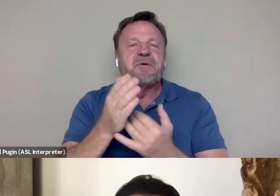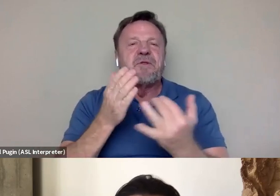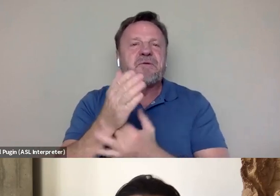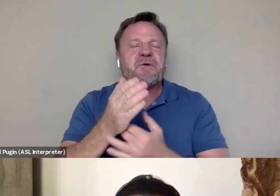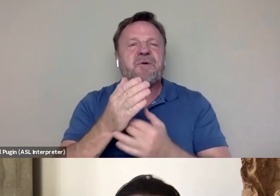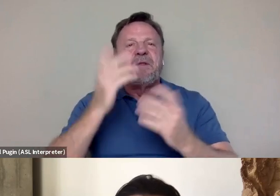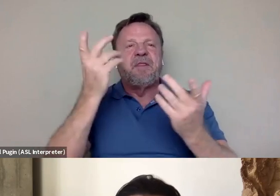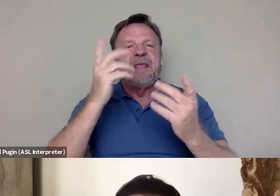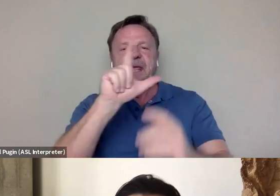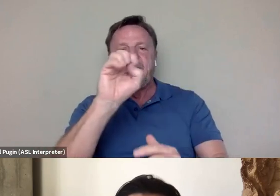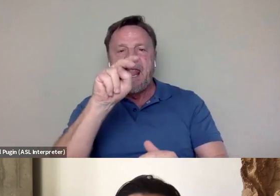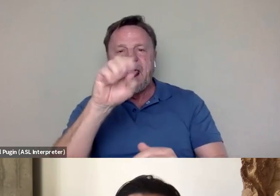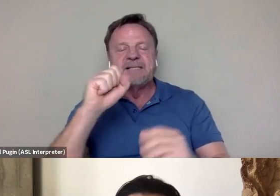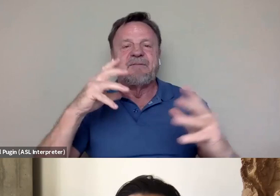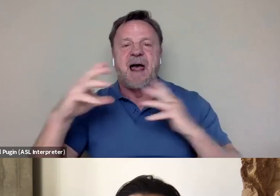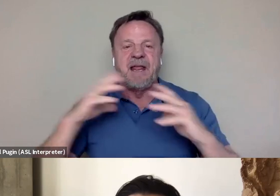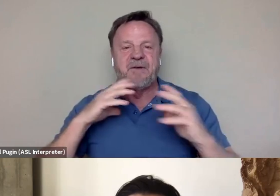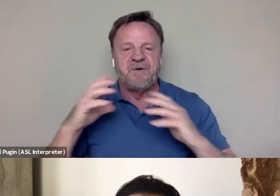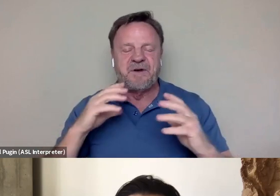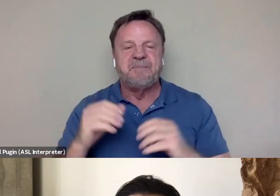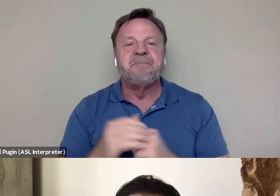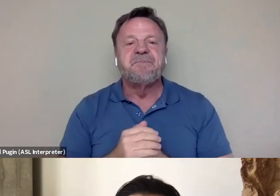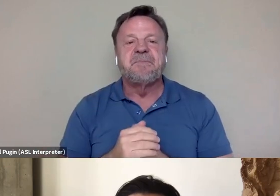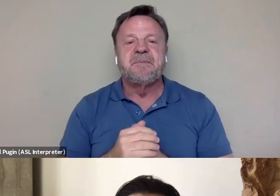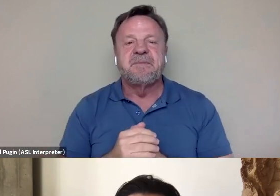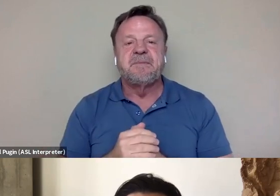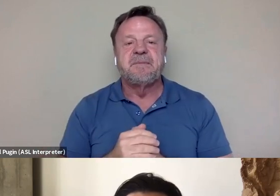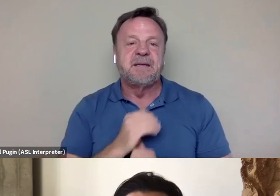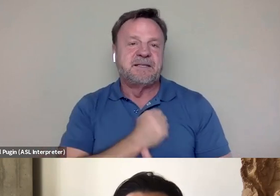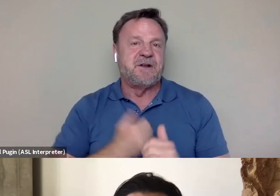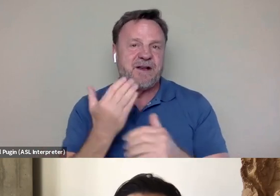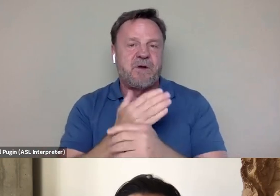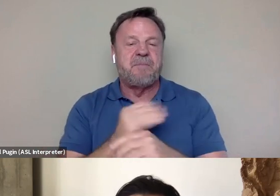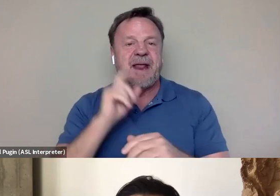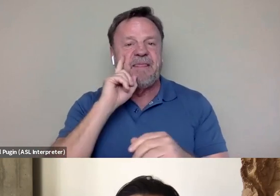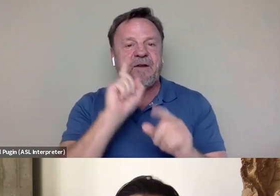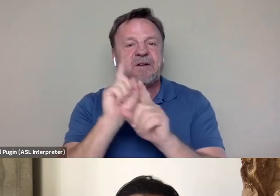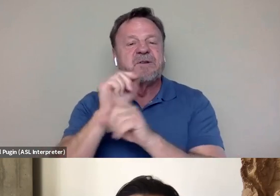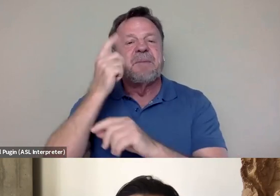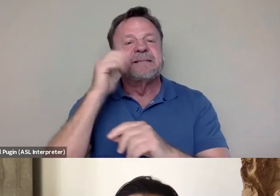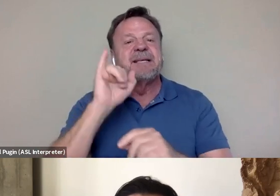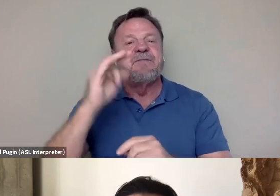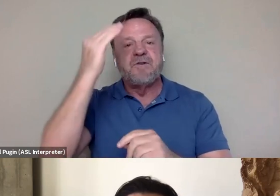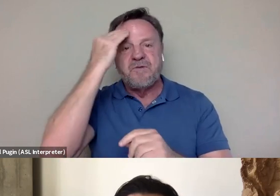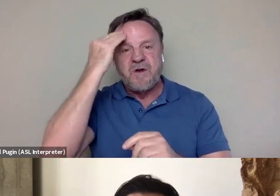And I think- And I think also it was... Sorry to interrupt. I was just gonna say, 'cause, you know, especially if you know the blockbusters,